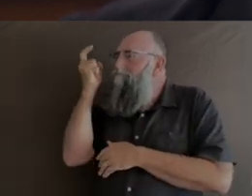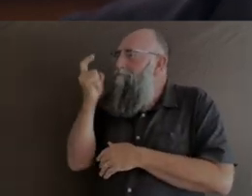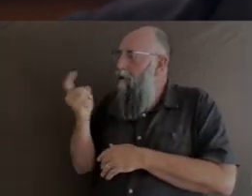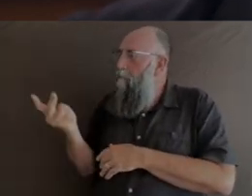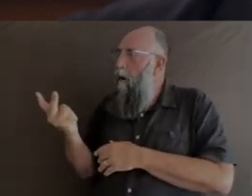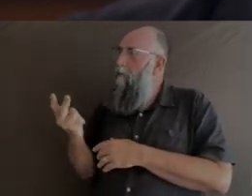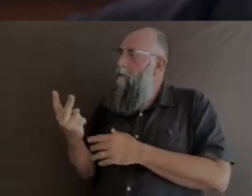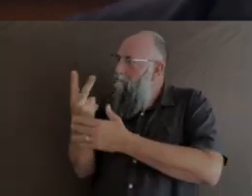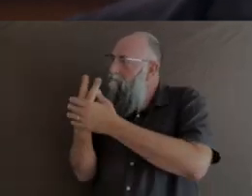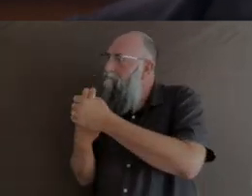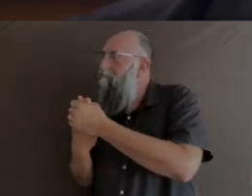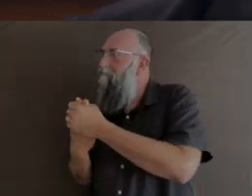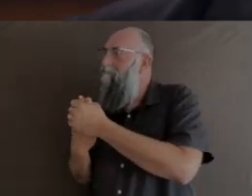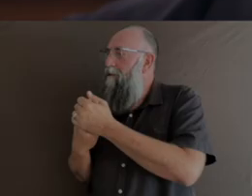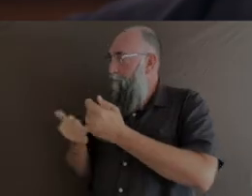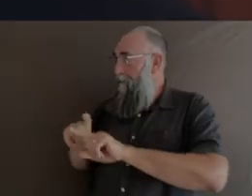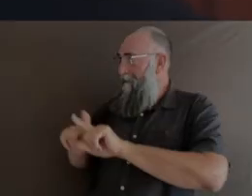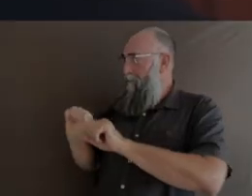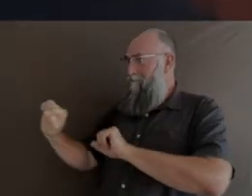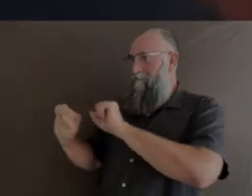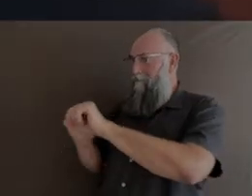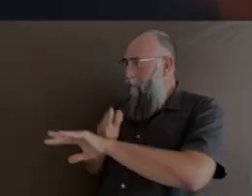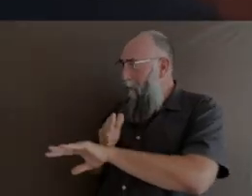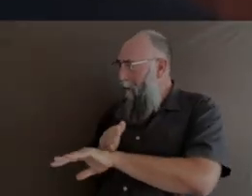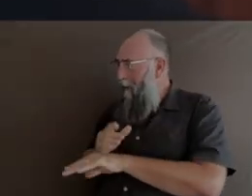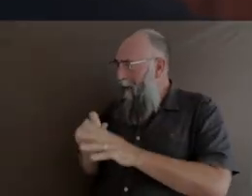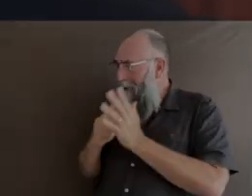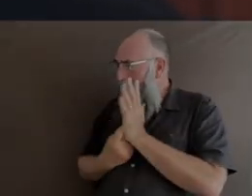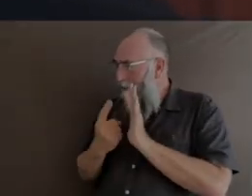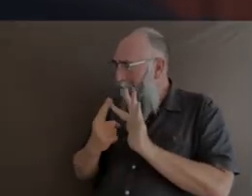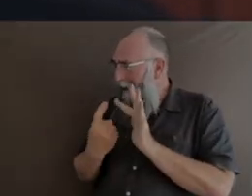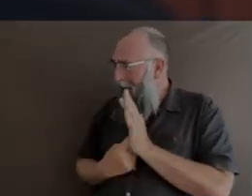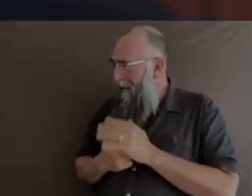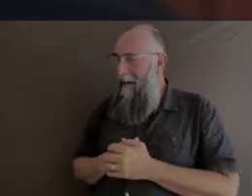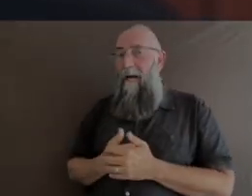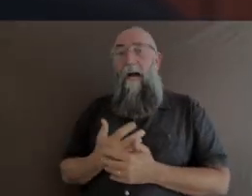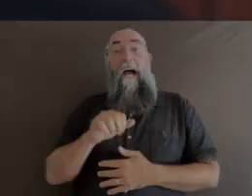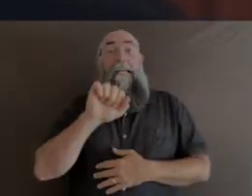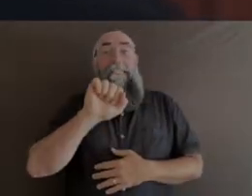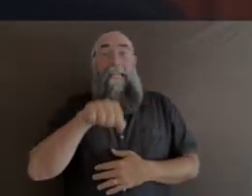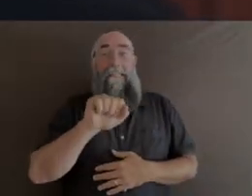that cross pollinates between your very different careers. Yeah, absolutely and yeah, that art-science interface is something for the future